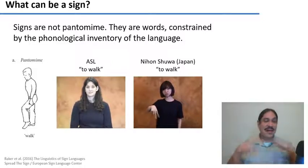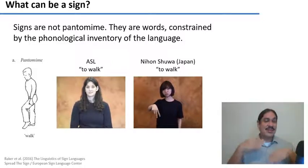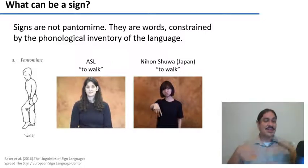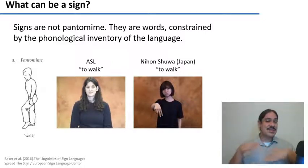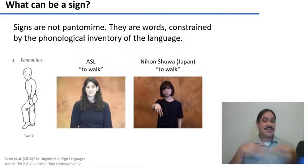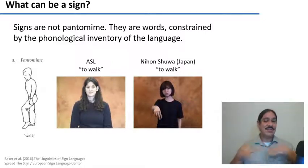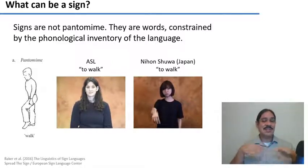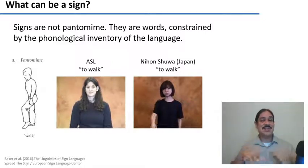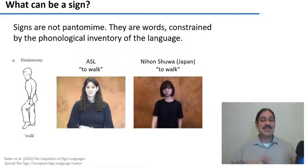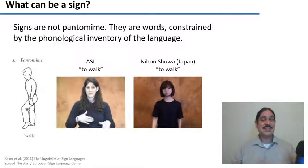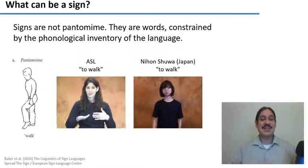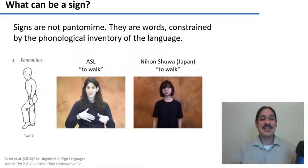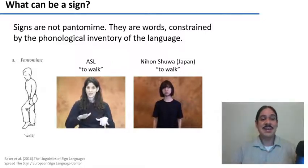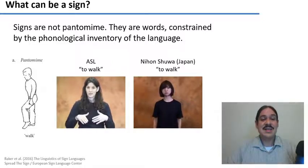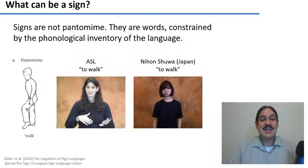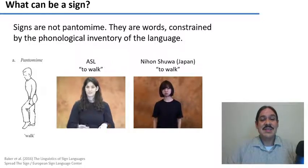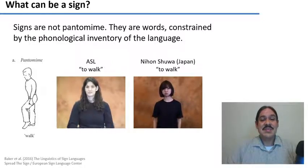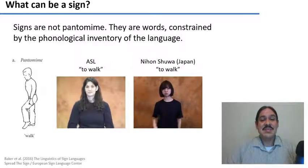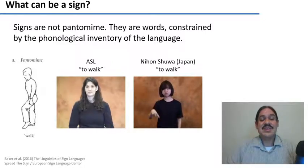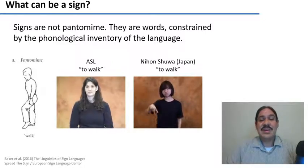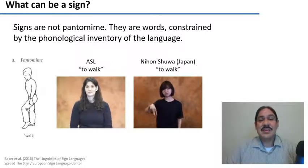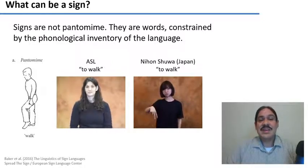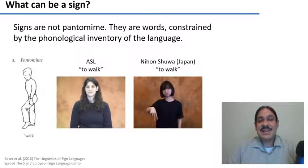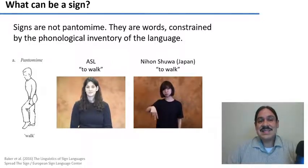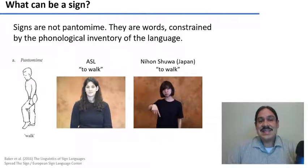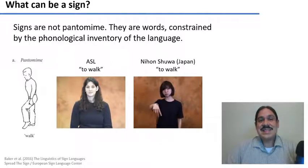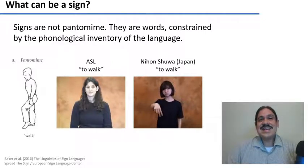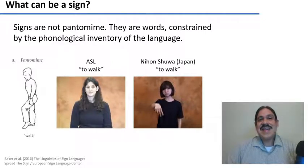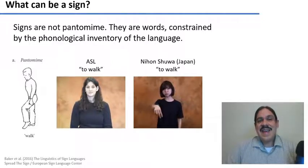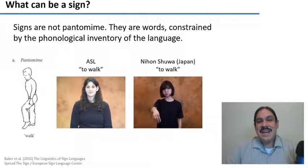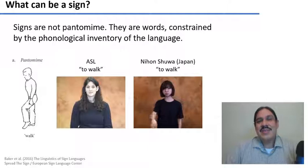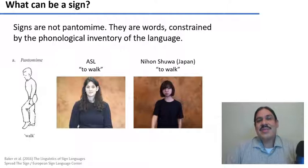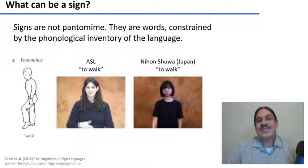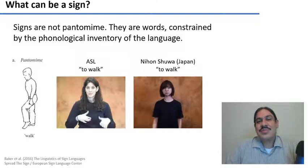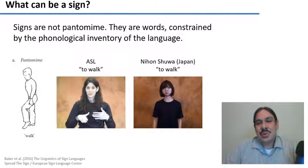between them. there's still a lot of arbitrariness going on